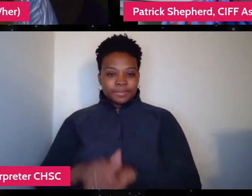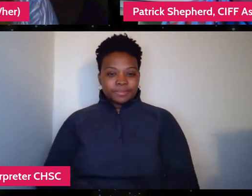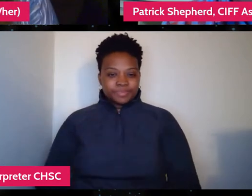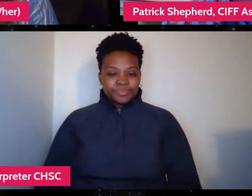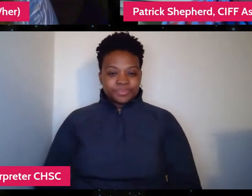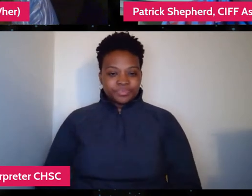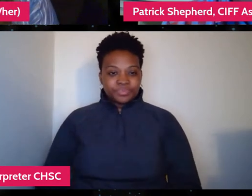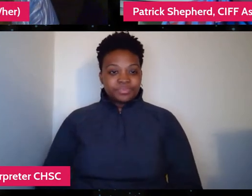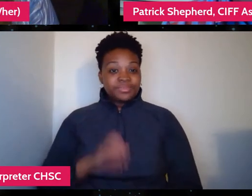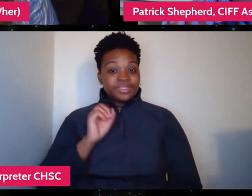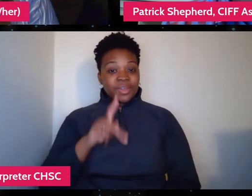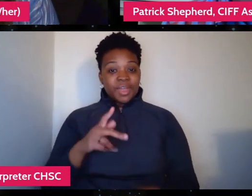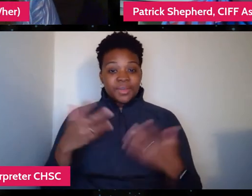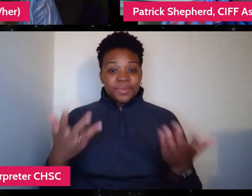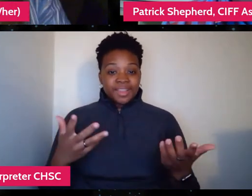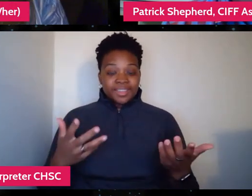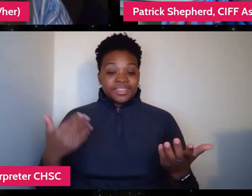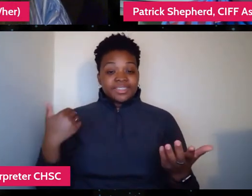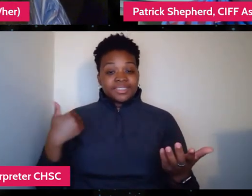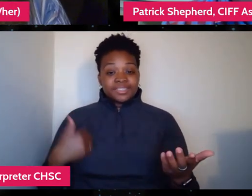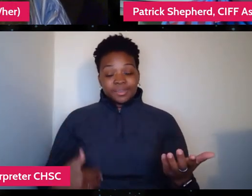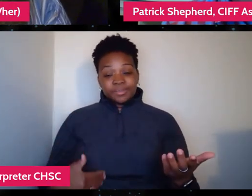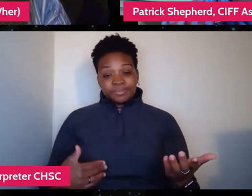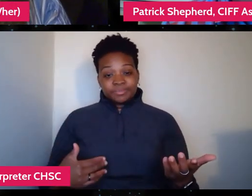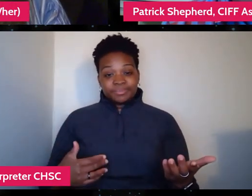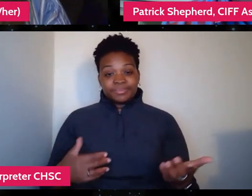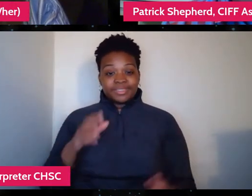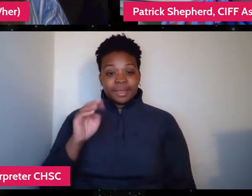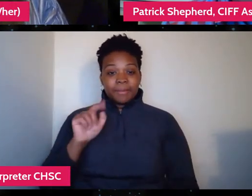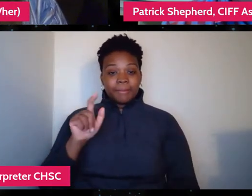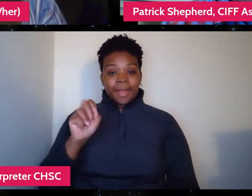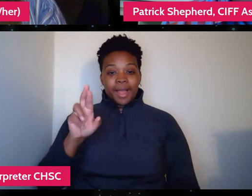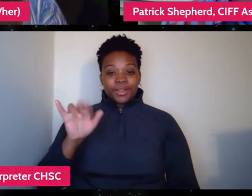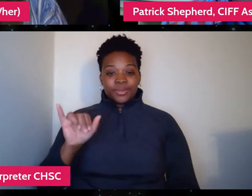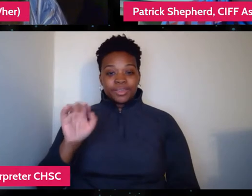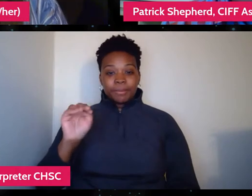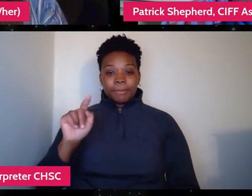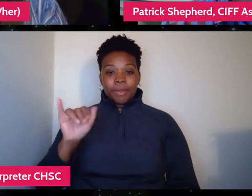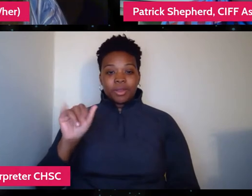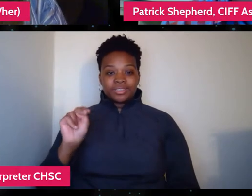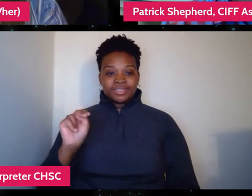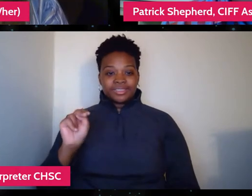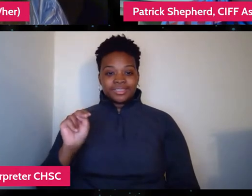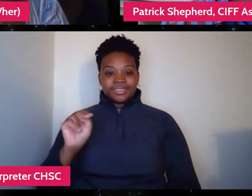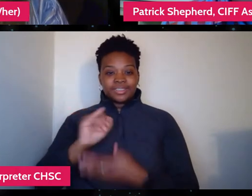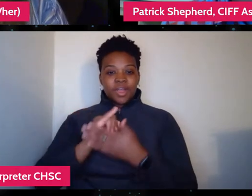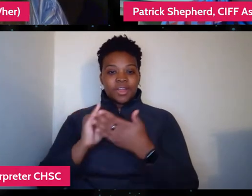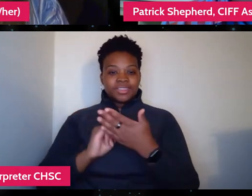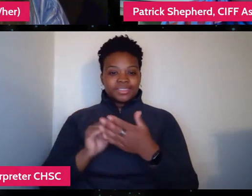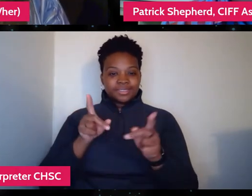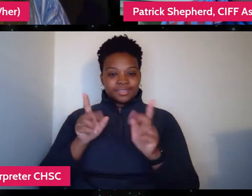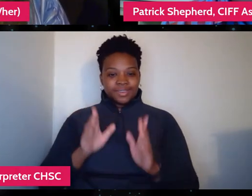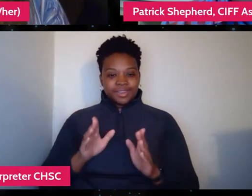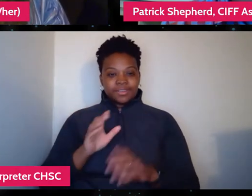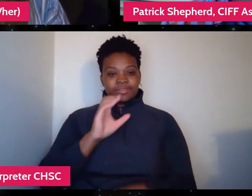All right, well, so I'm, as you know, I'm Mallory Martin, the Artistic Director of the Cleveland International Film Festival.